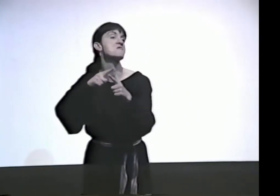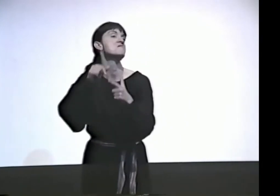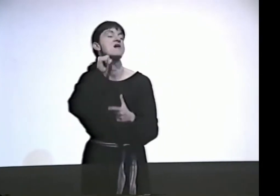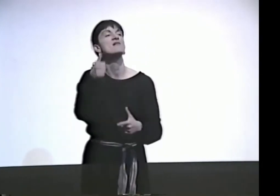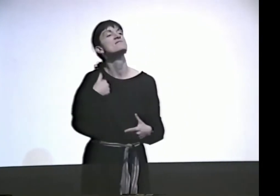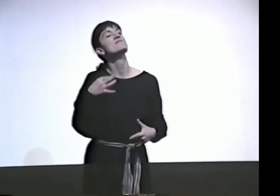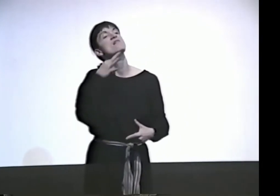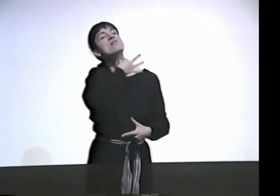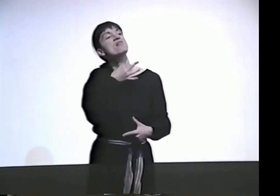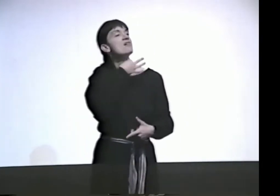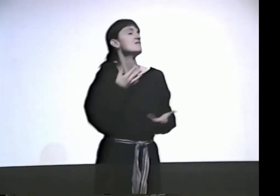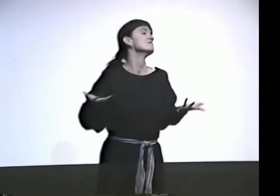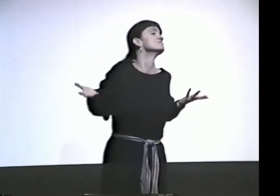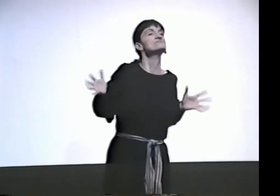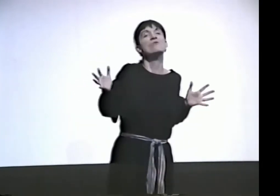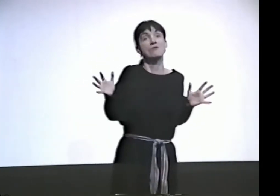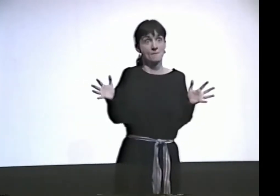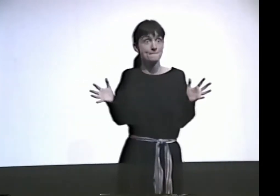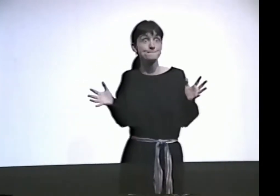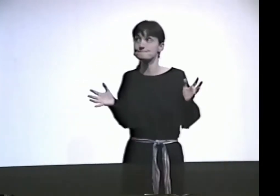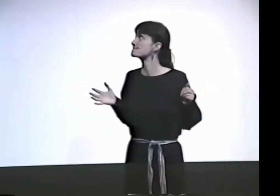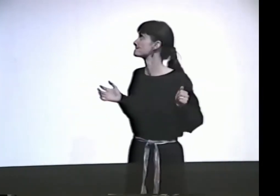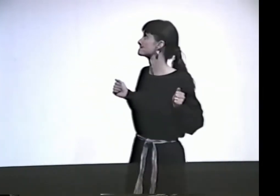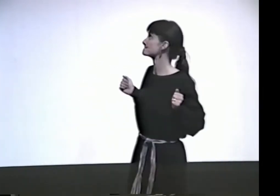IF IT'LL WORK OR IF IT WON'T.